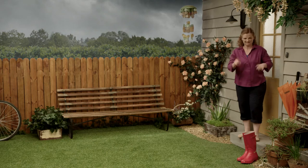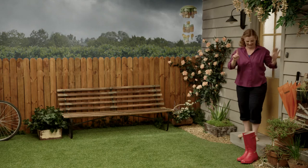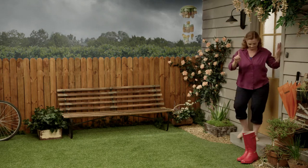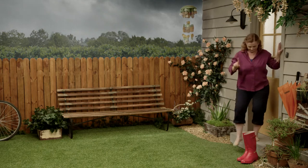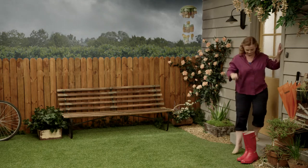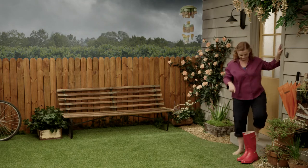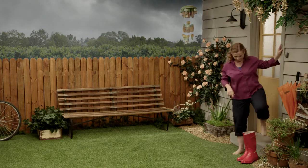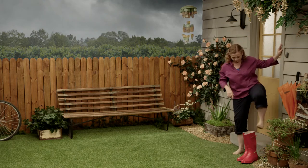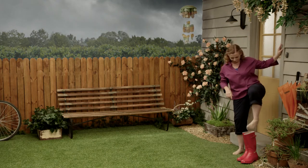I should put them on.